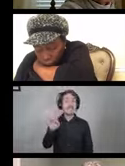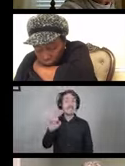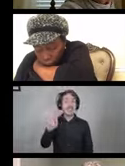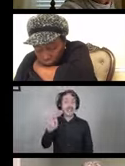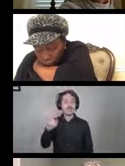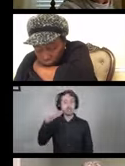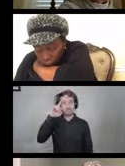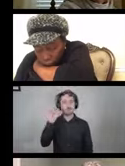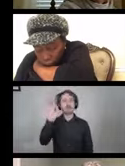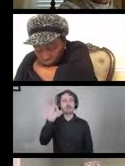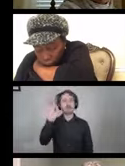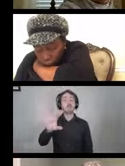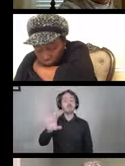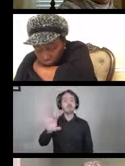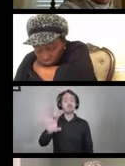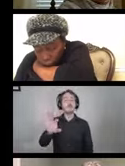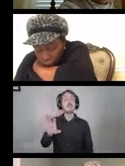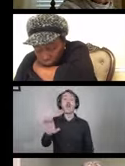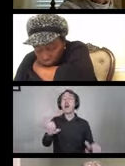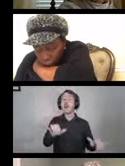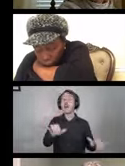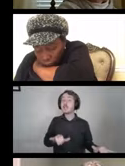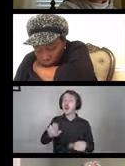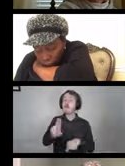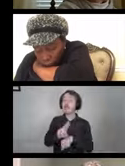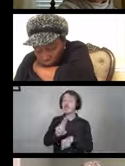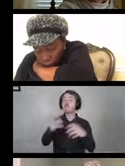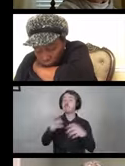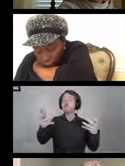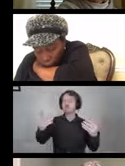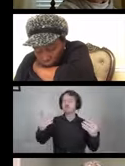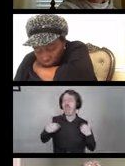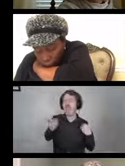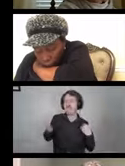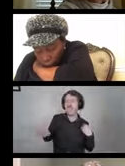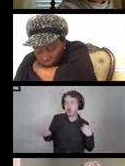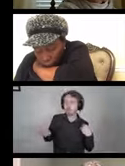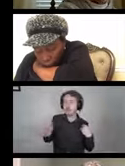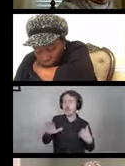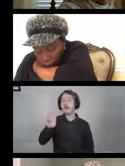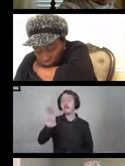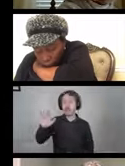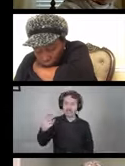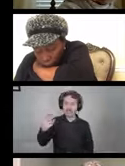Commonly used disinfectants that you might already have at home— bleach and alcohol.